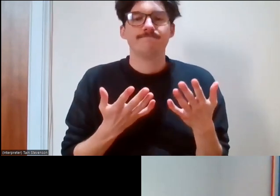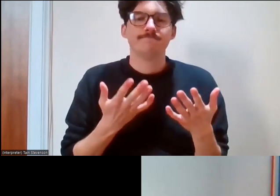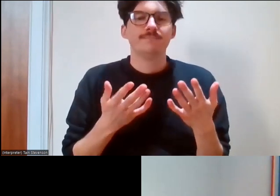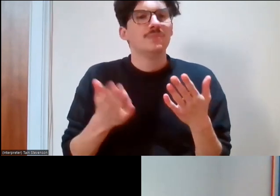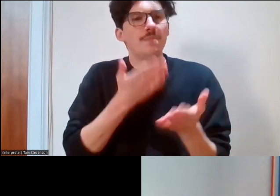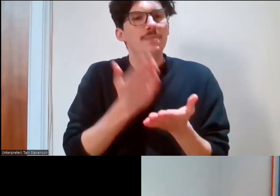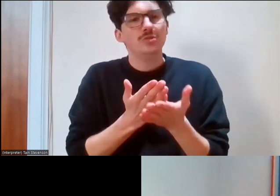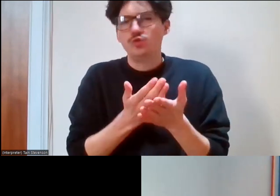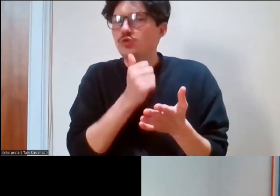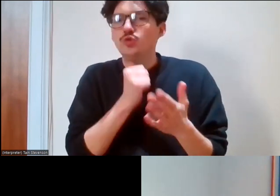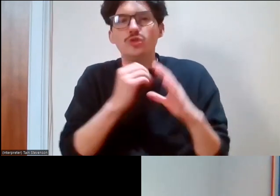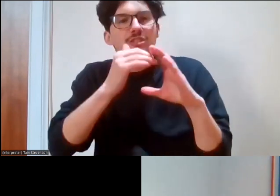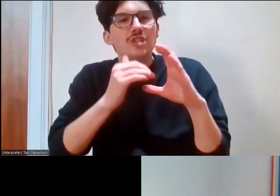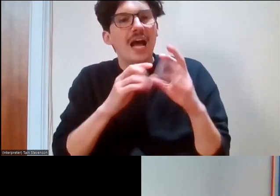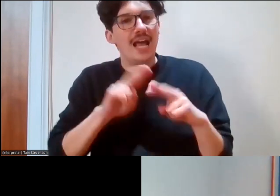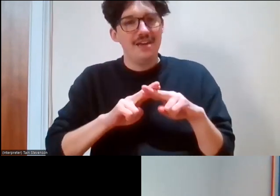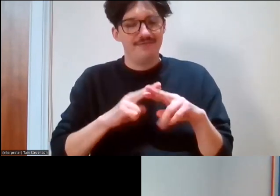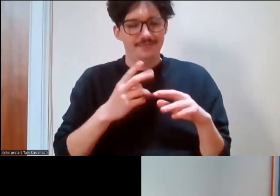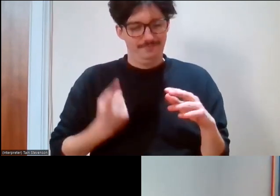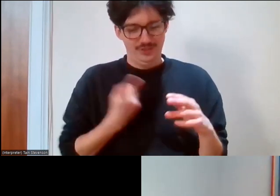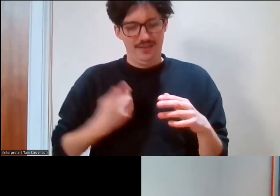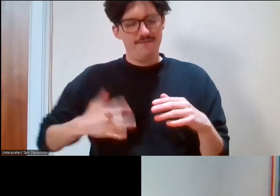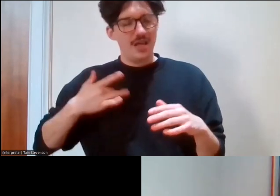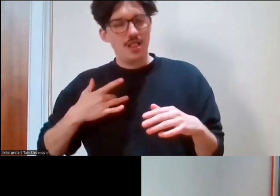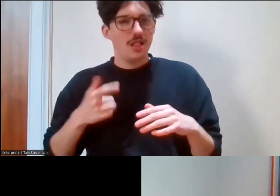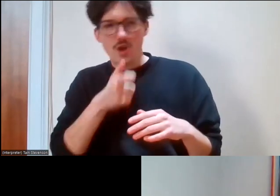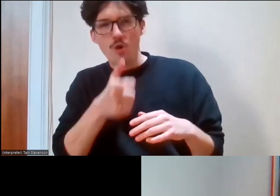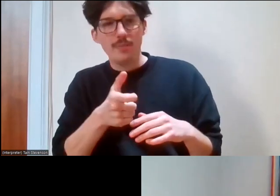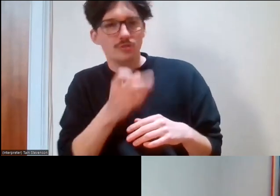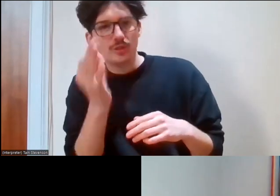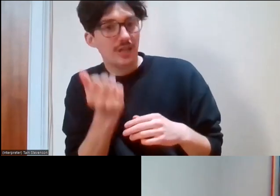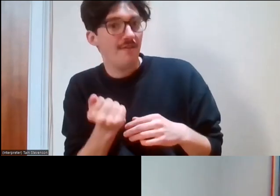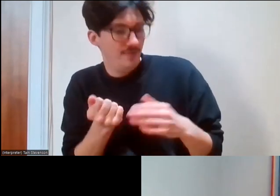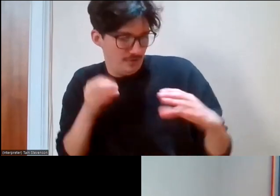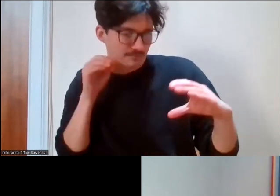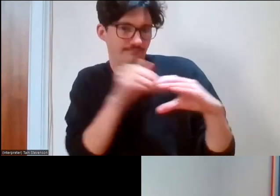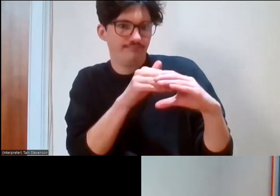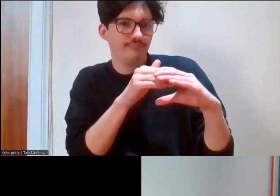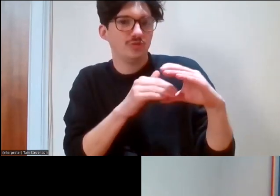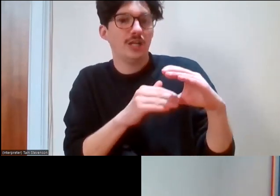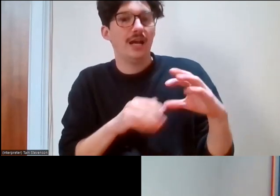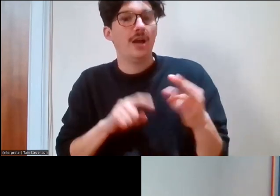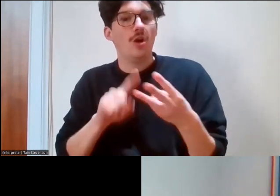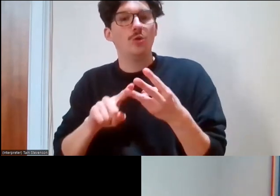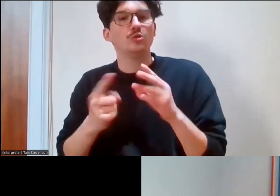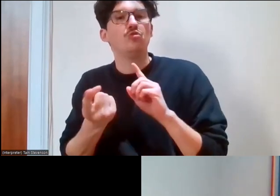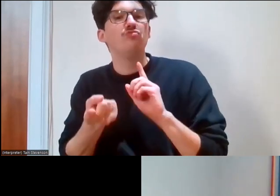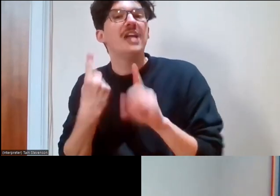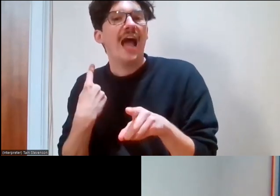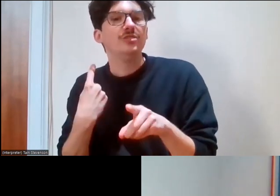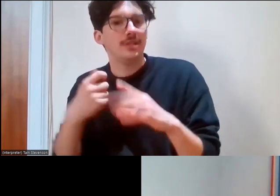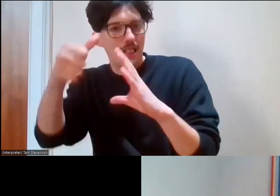function to share insights or ask questions, and also use the reaction list so that we can get a